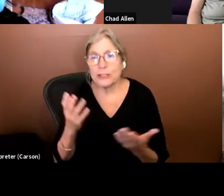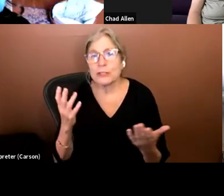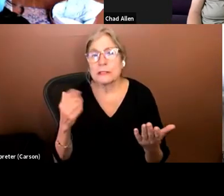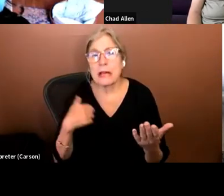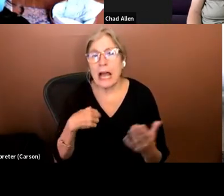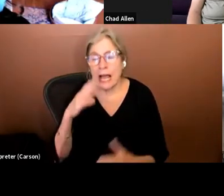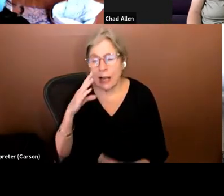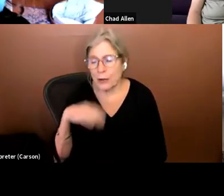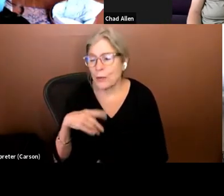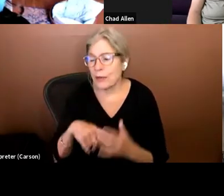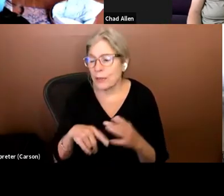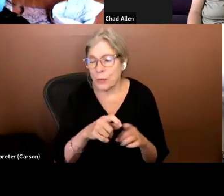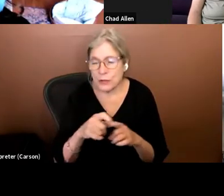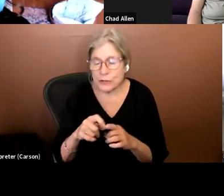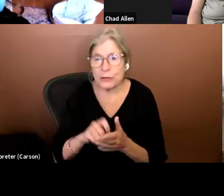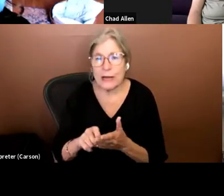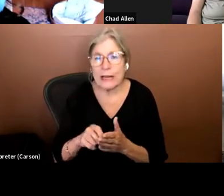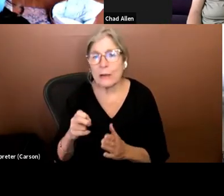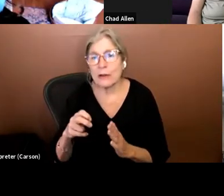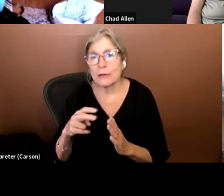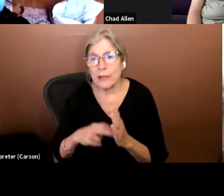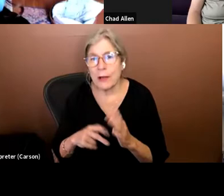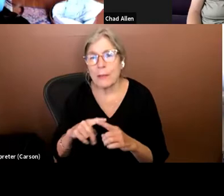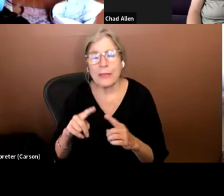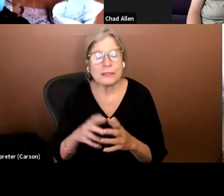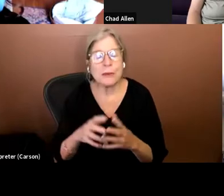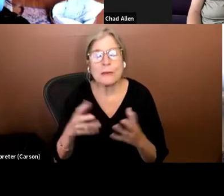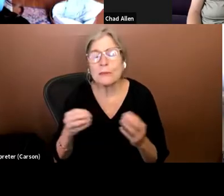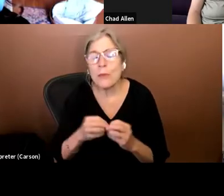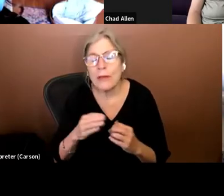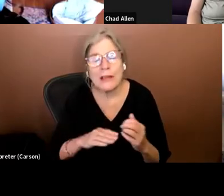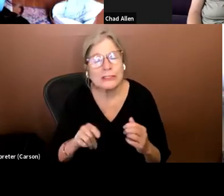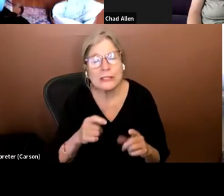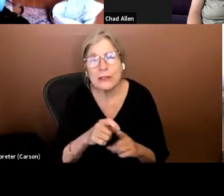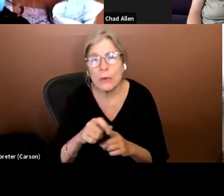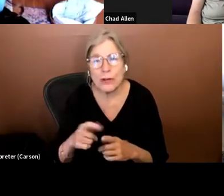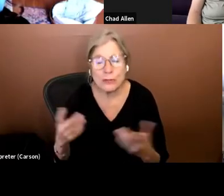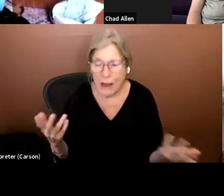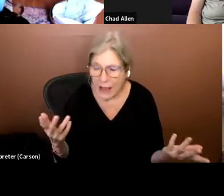what the words were written. He would read those. The There was so much more than the words. Comics are graphic.